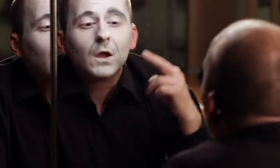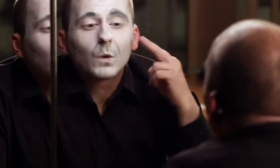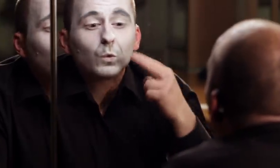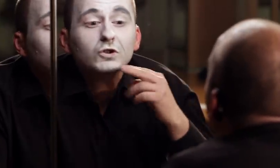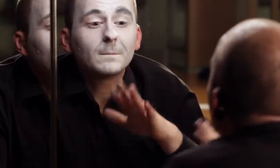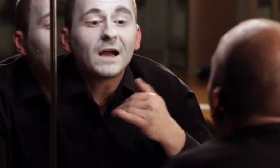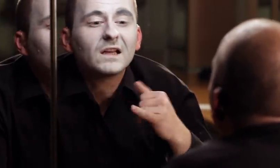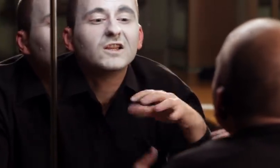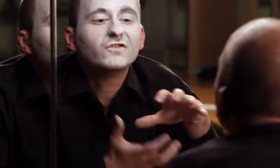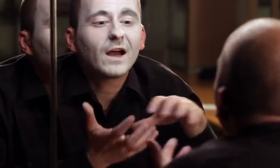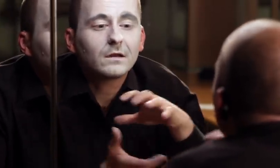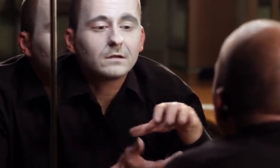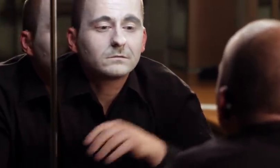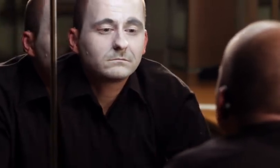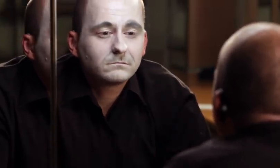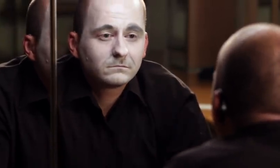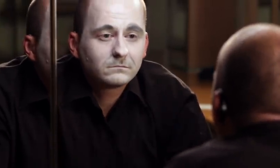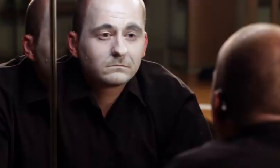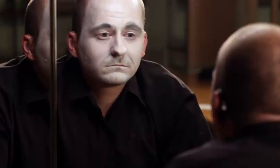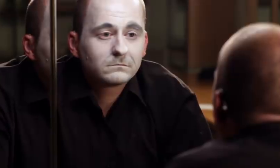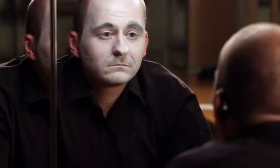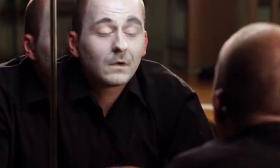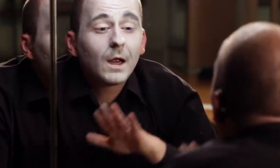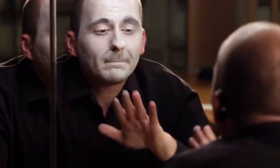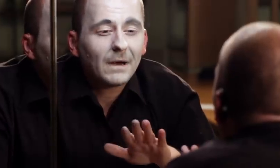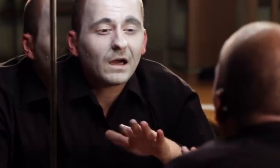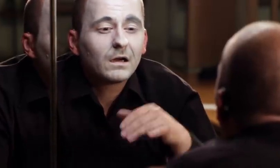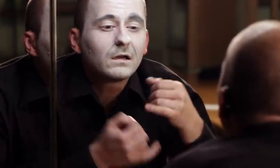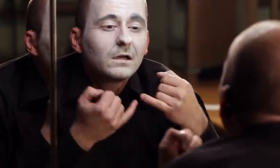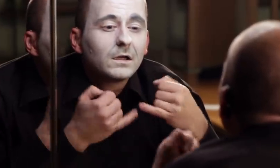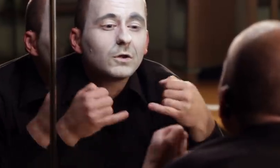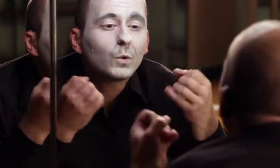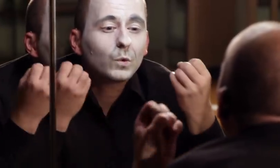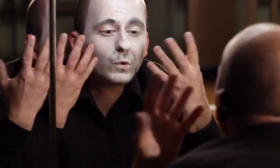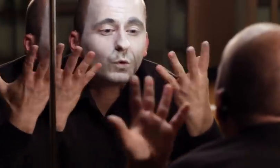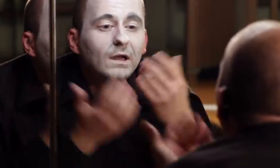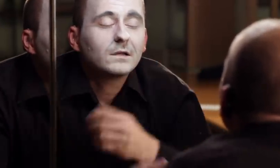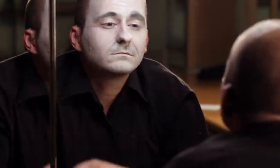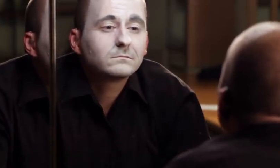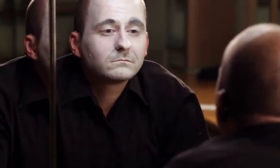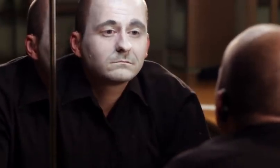Deaf person has his own world, his own culture,